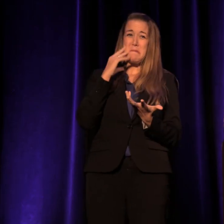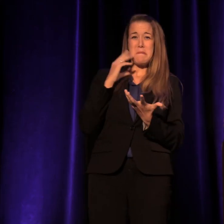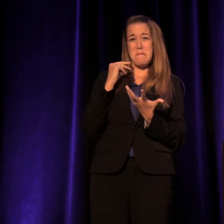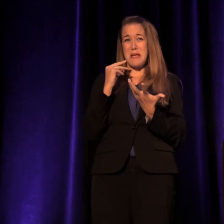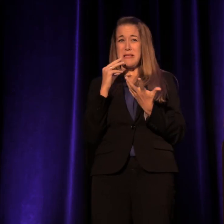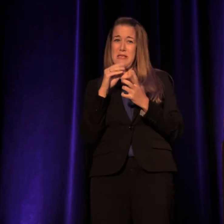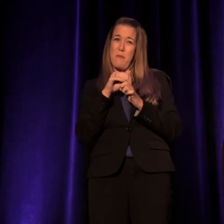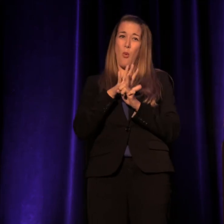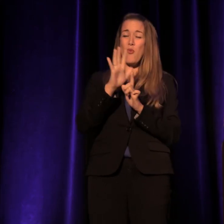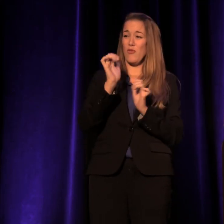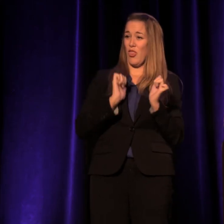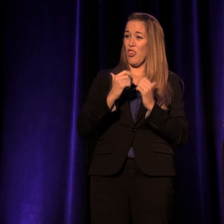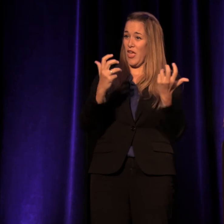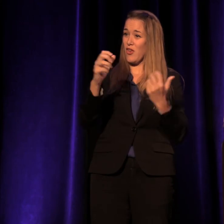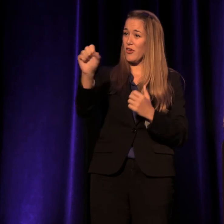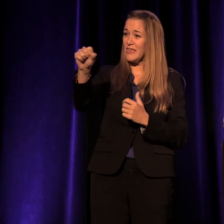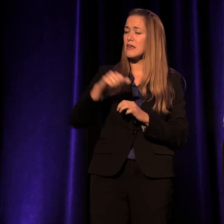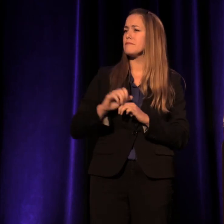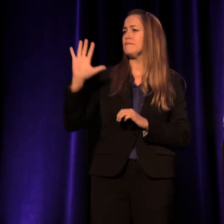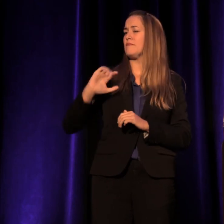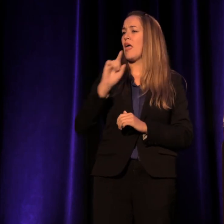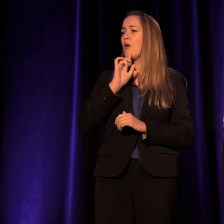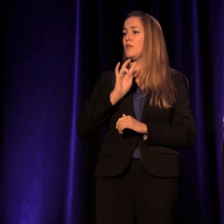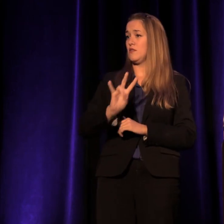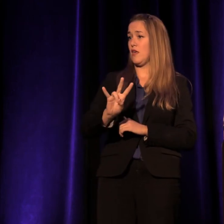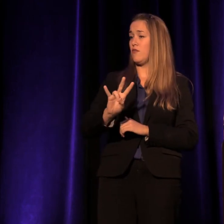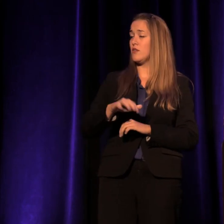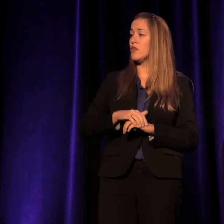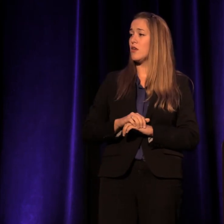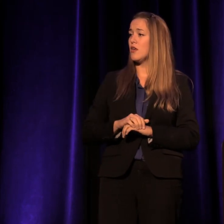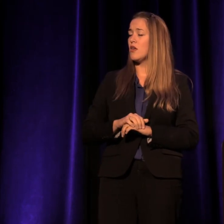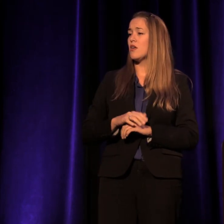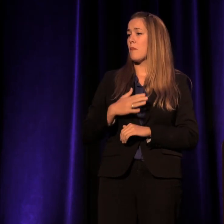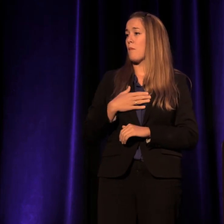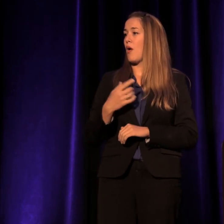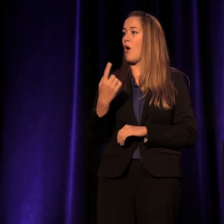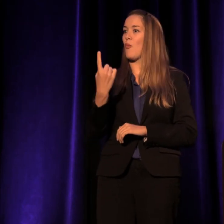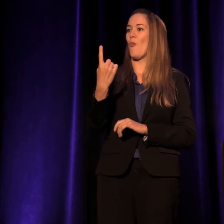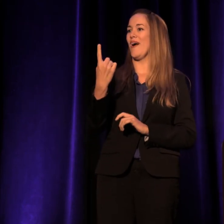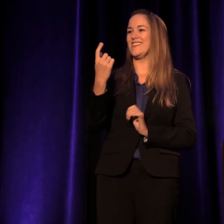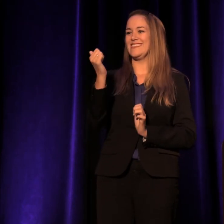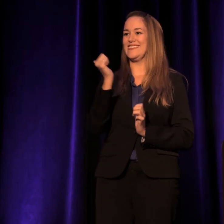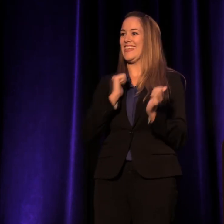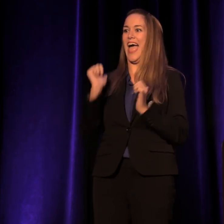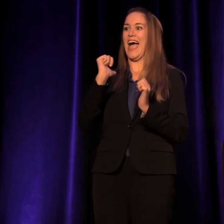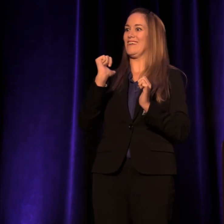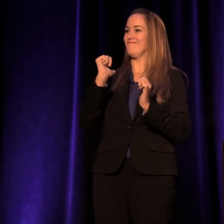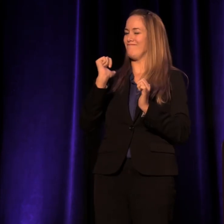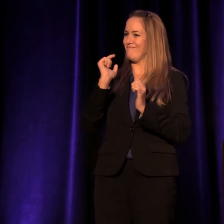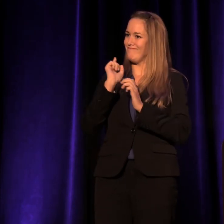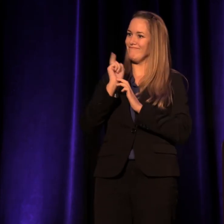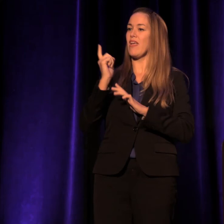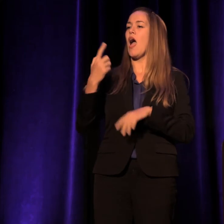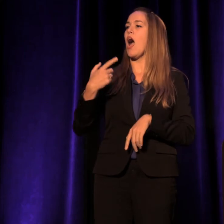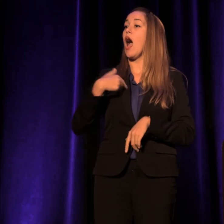in that when I was seven, in my one and only acting appearance, I played a mushroom.